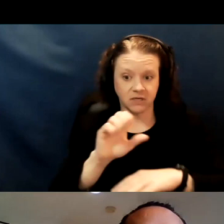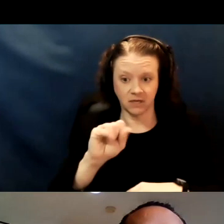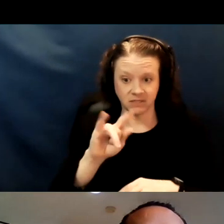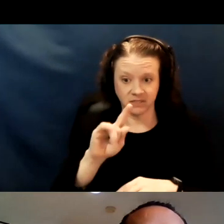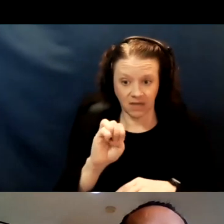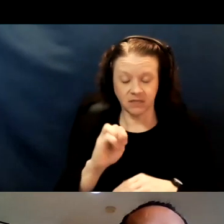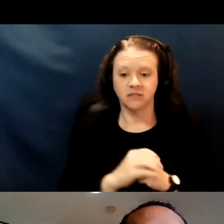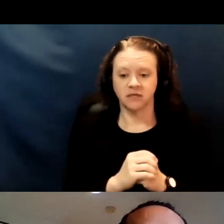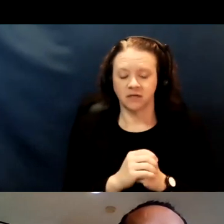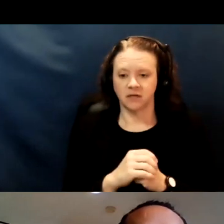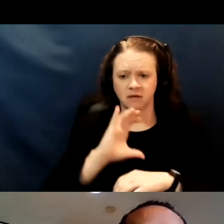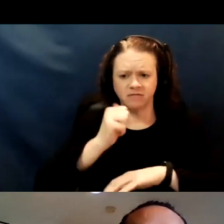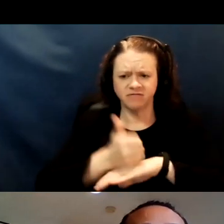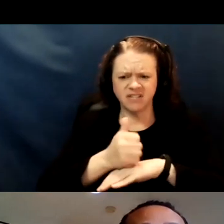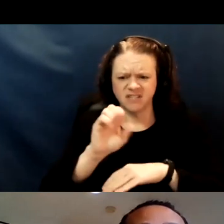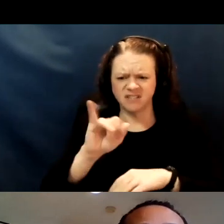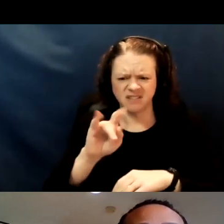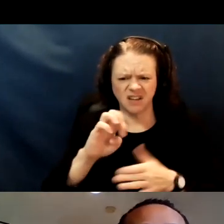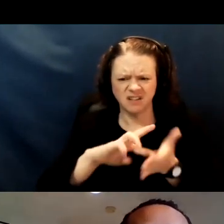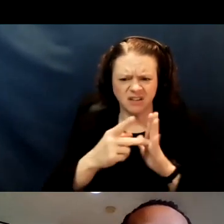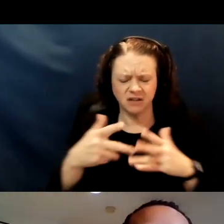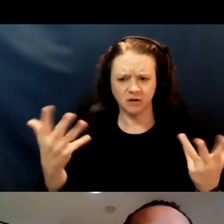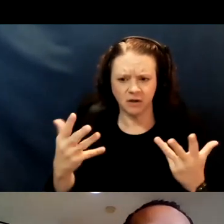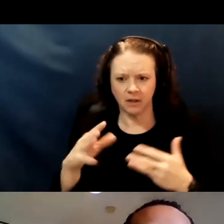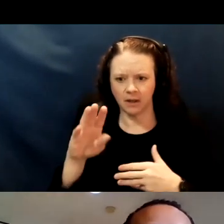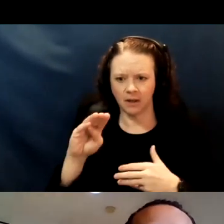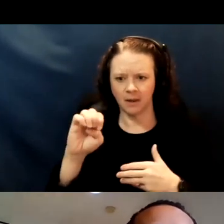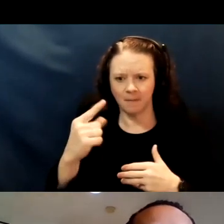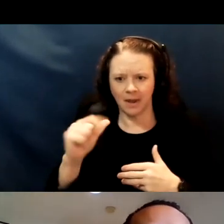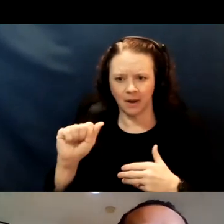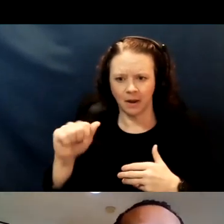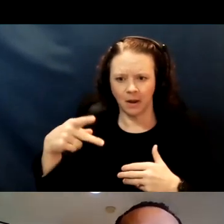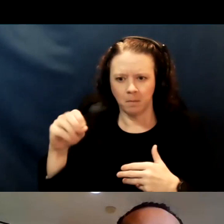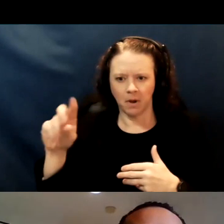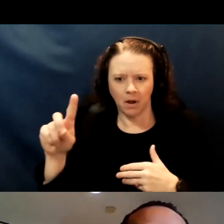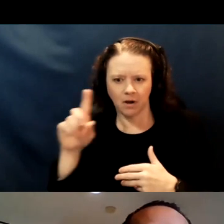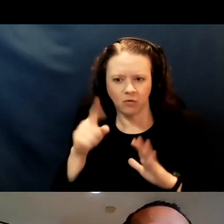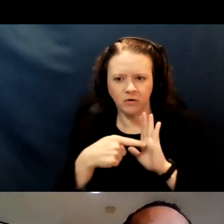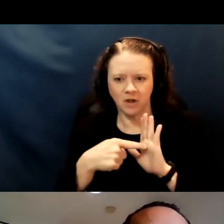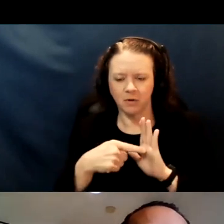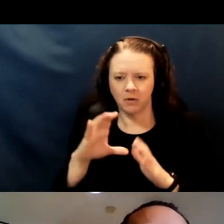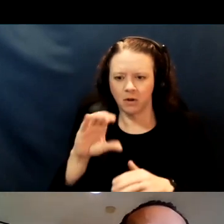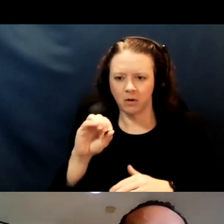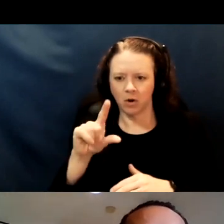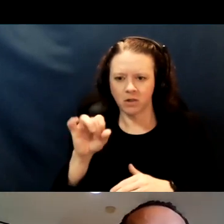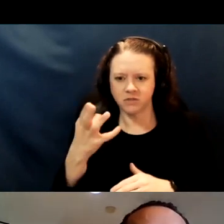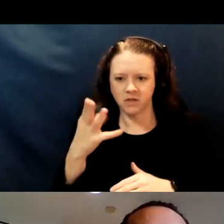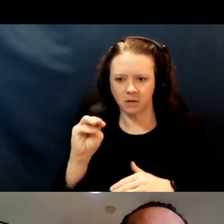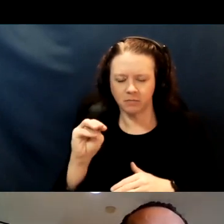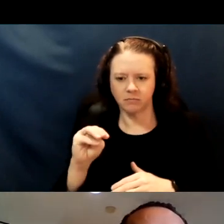And by fixed sites, I'm talking about the mega POD, such as the Coliseum, the county fairgrounds, community PODs.